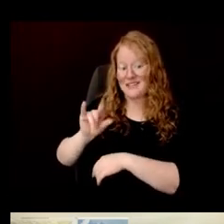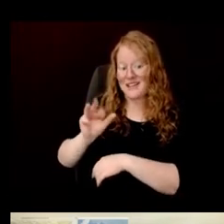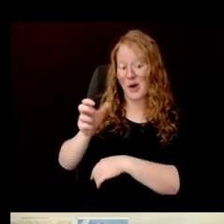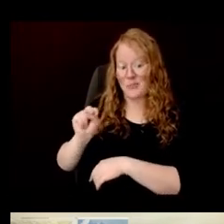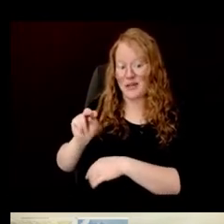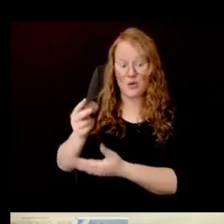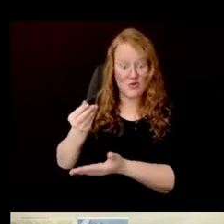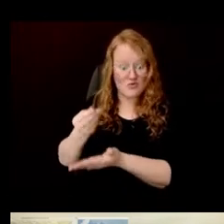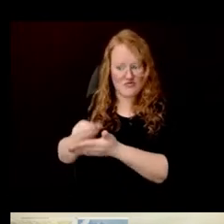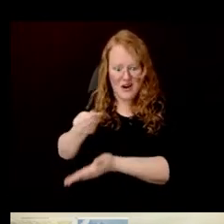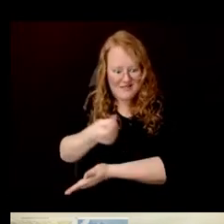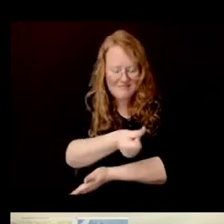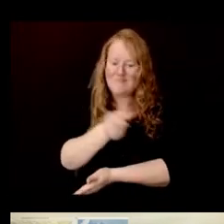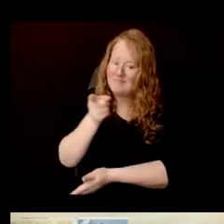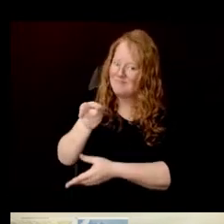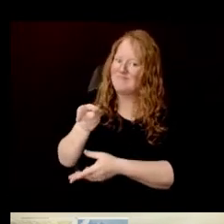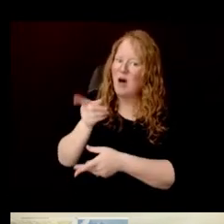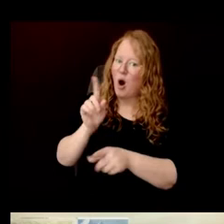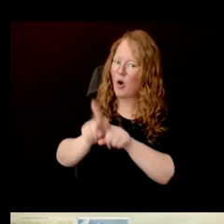James, thank you so much for speaking to us today.